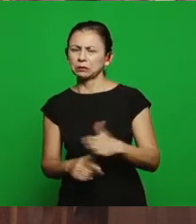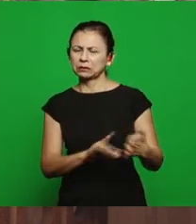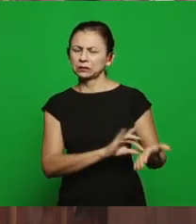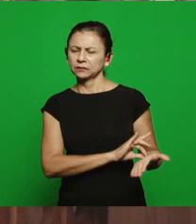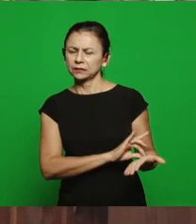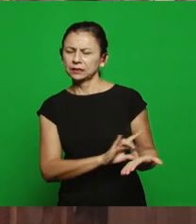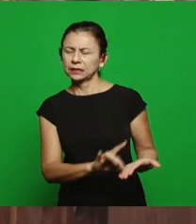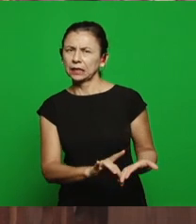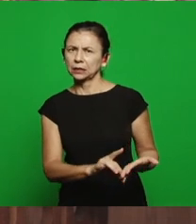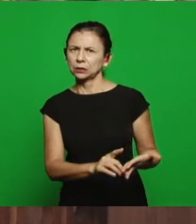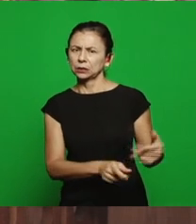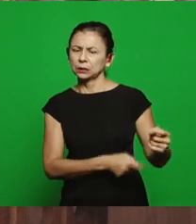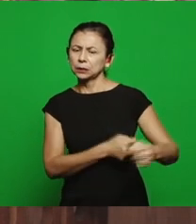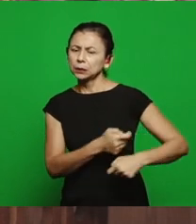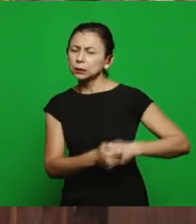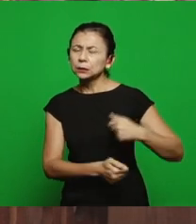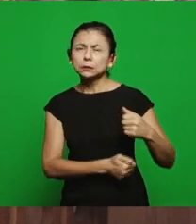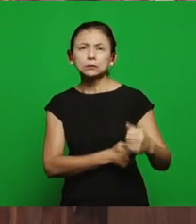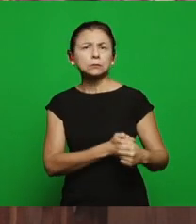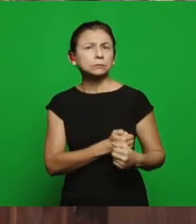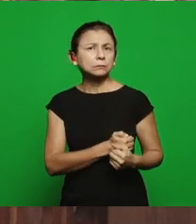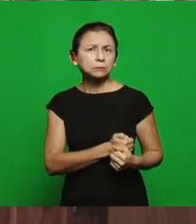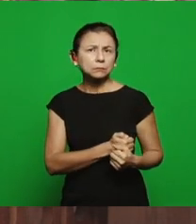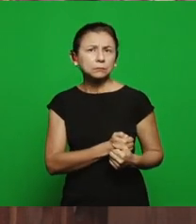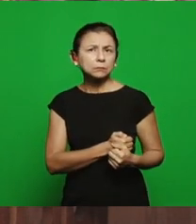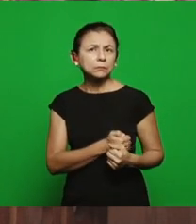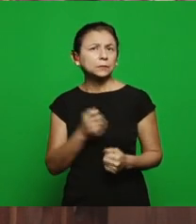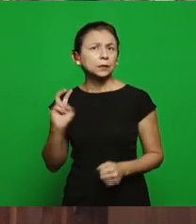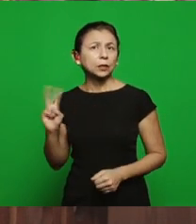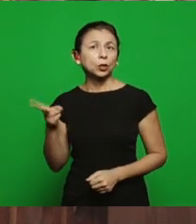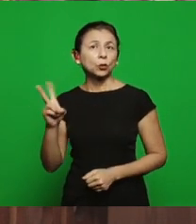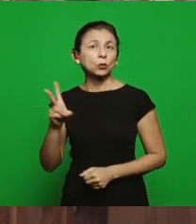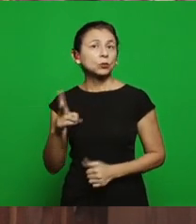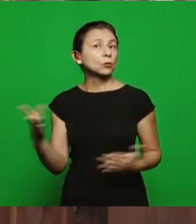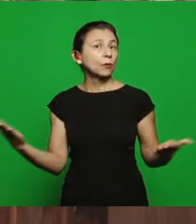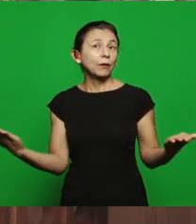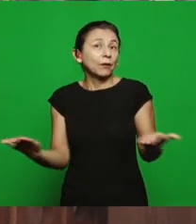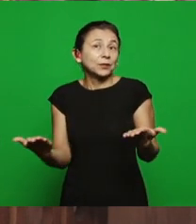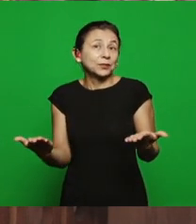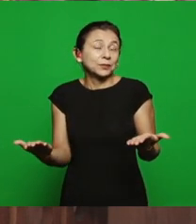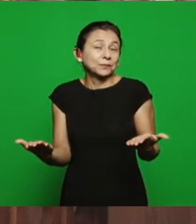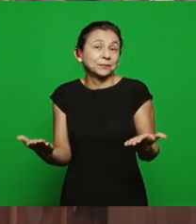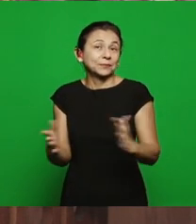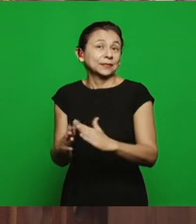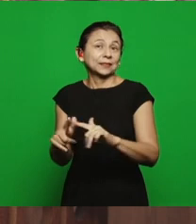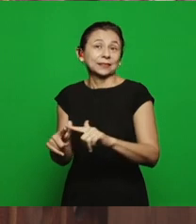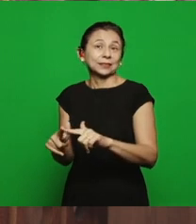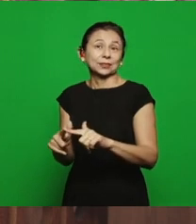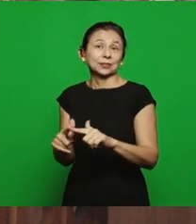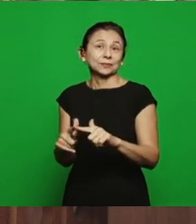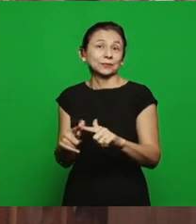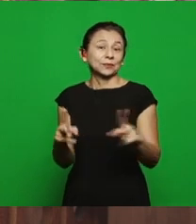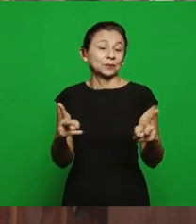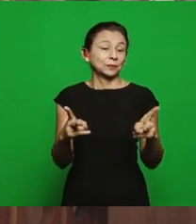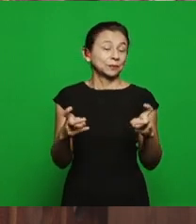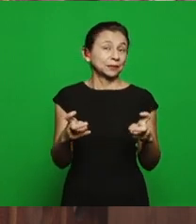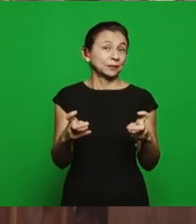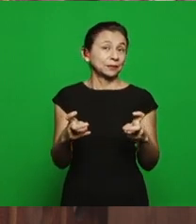same results we have here with those who were seen there in the Ahab